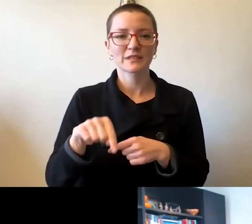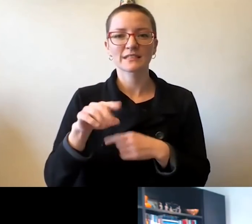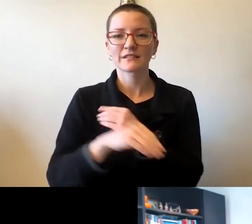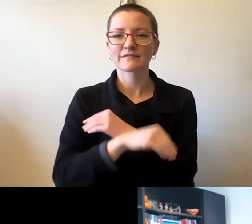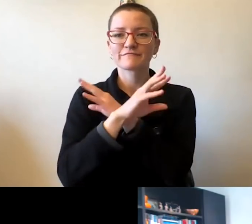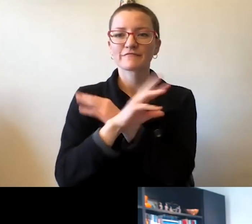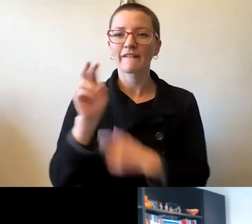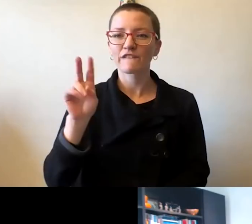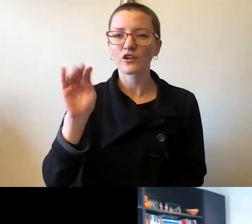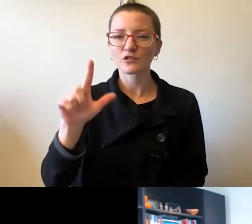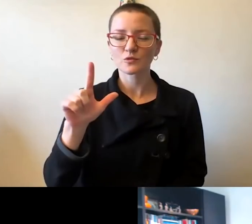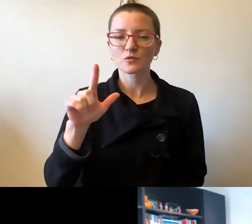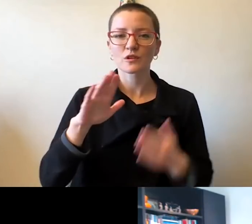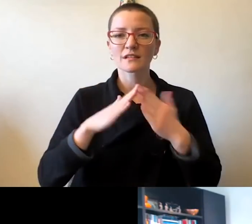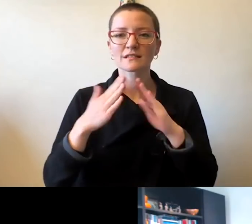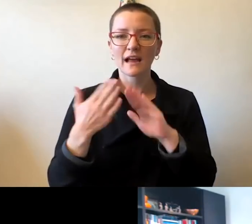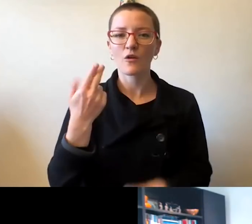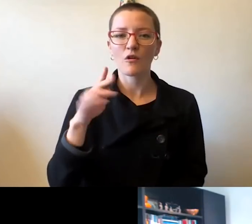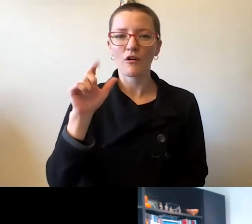of Chancellor Jones Annual State of the University Address.